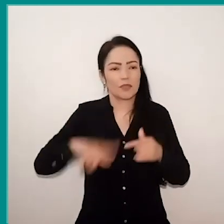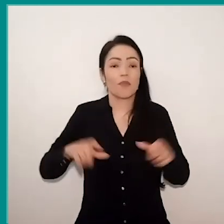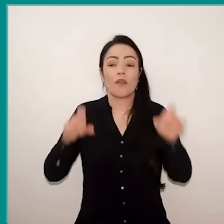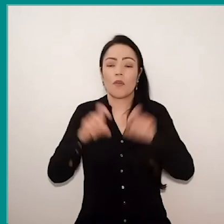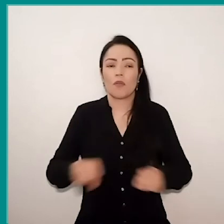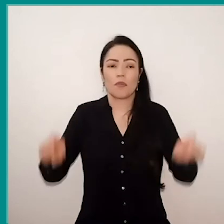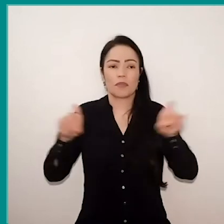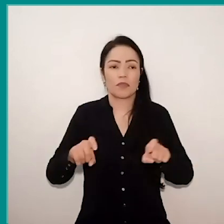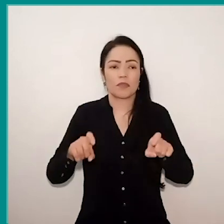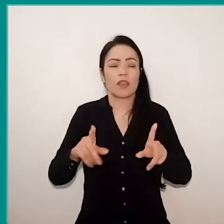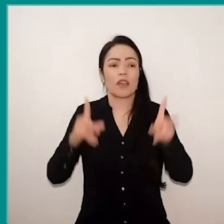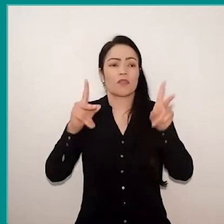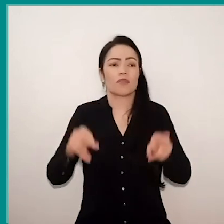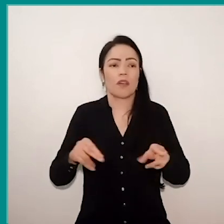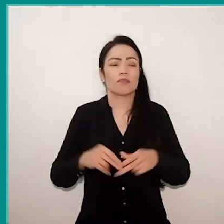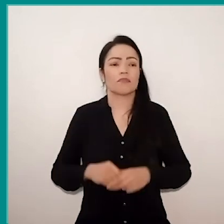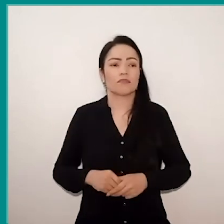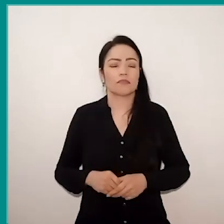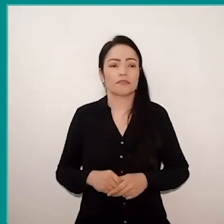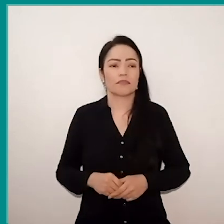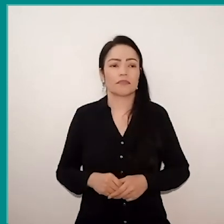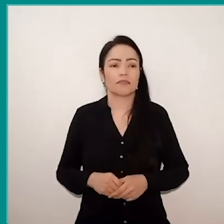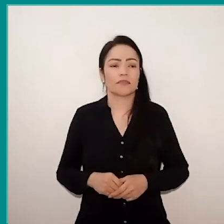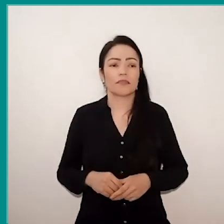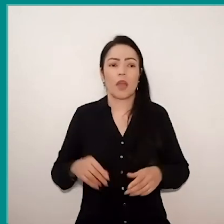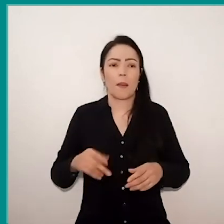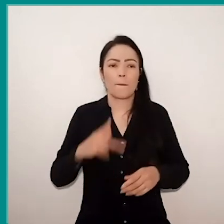like an octopus inside this sea,